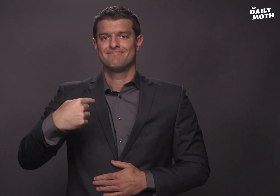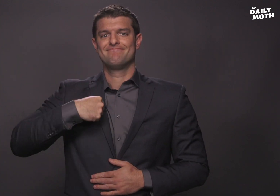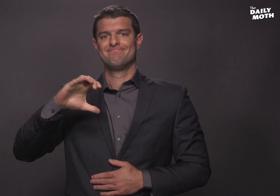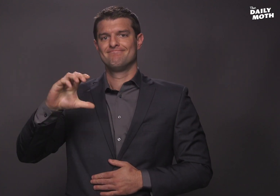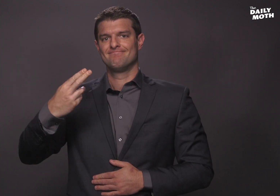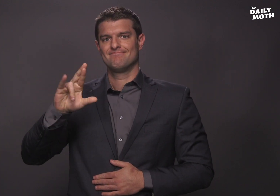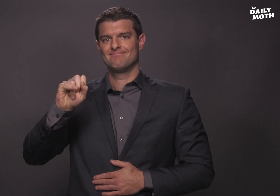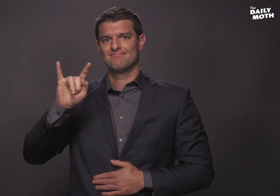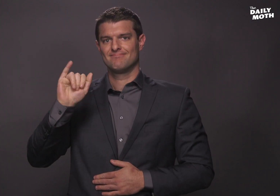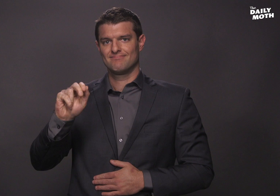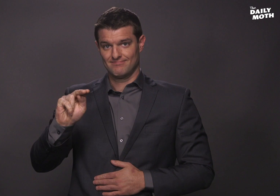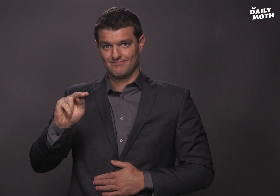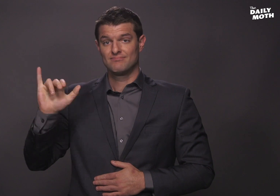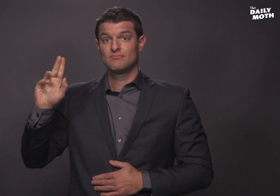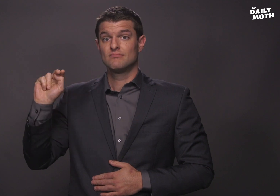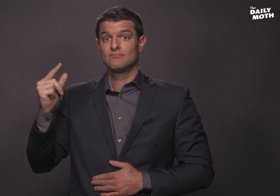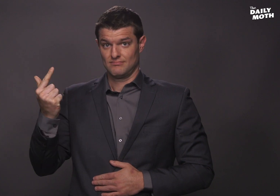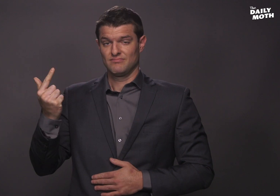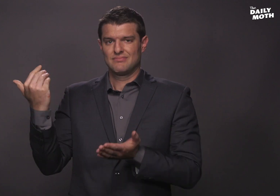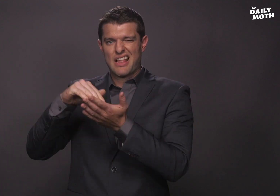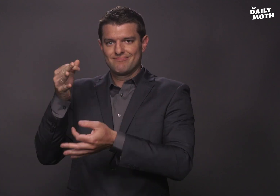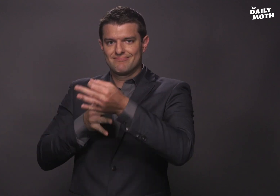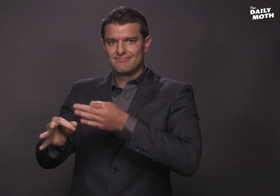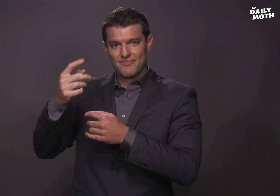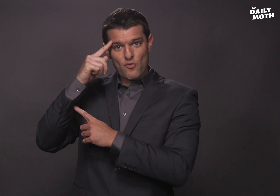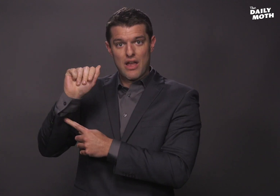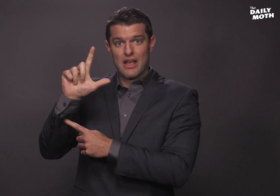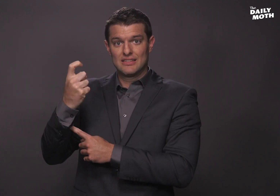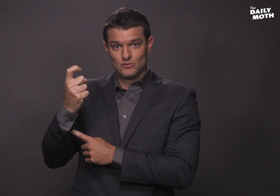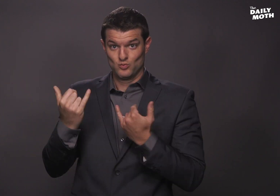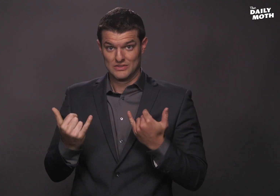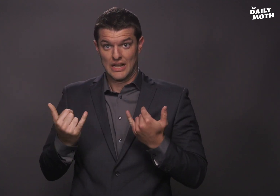I’m Christian Young again replacing Alex today.